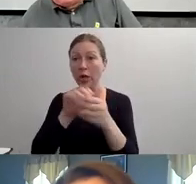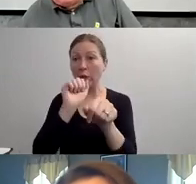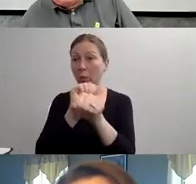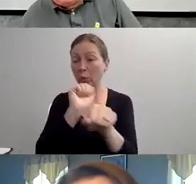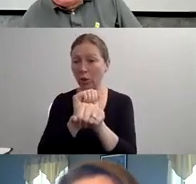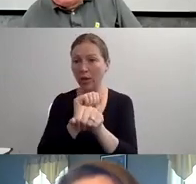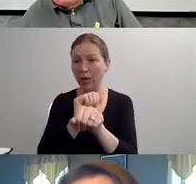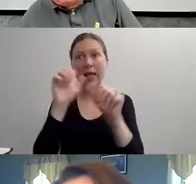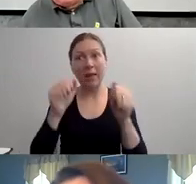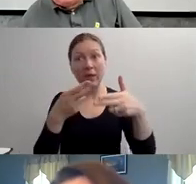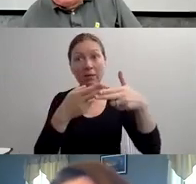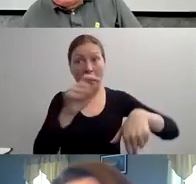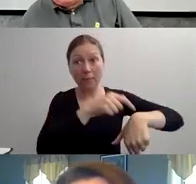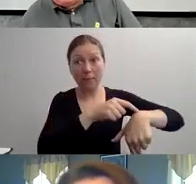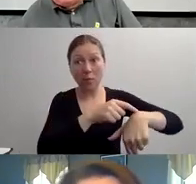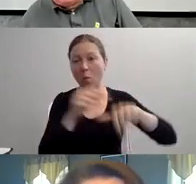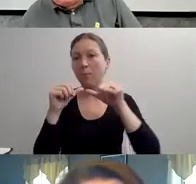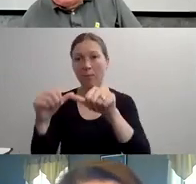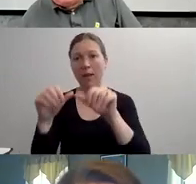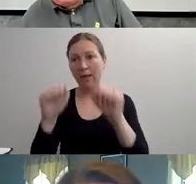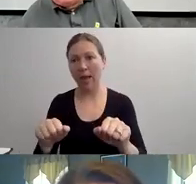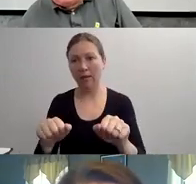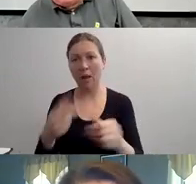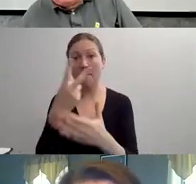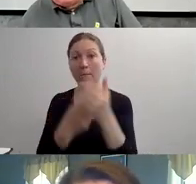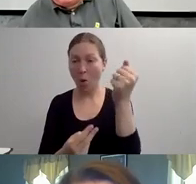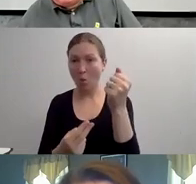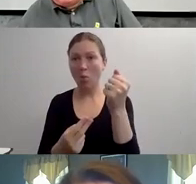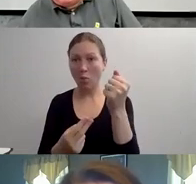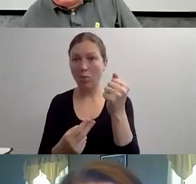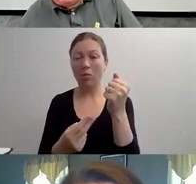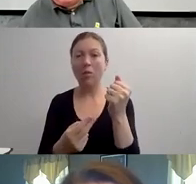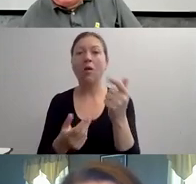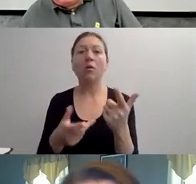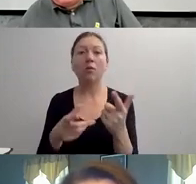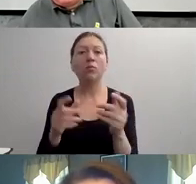OR EVEN DIGITAL PLATFORMS, LIKE WEBSITES OR COMMUNICATIONS OR SOFTWARE."